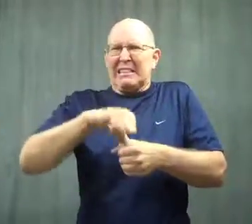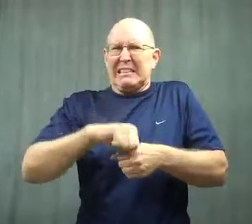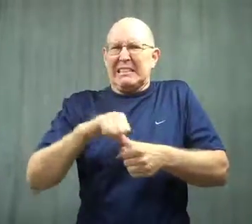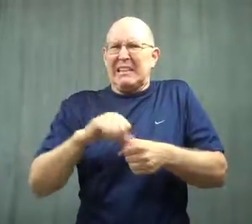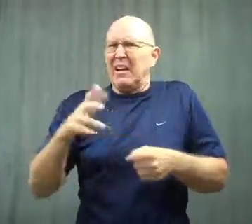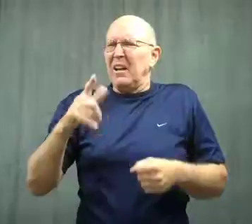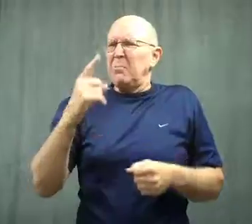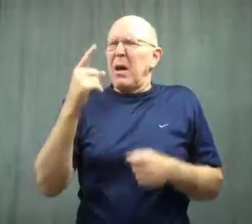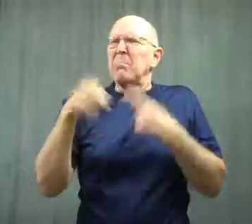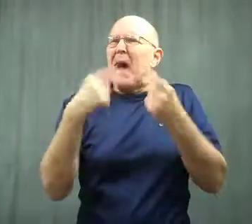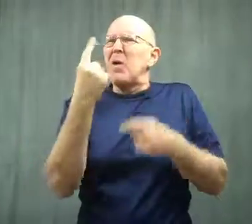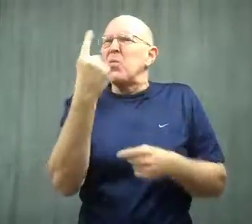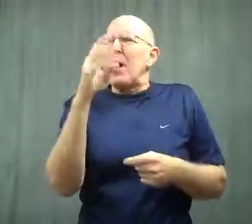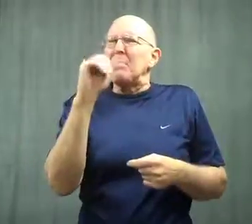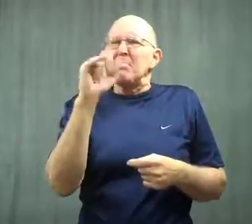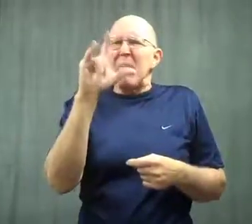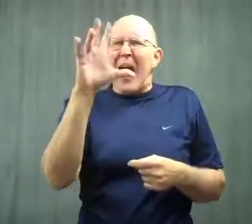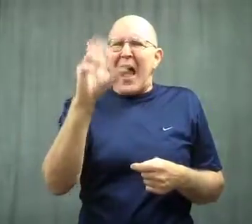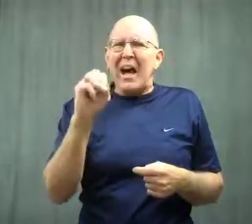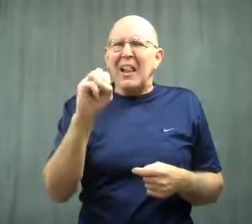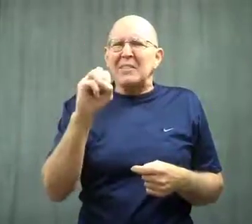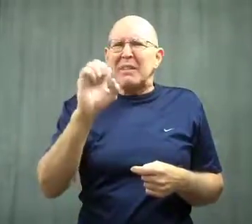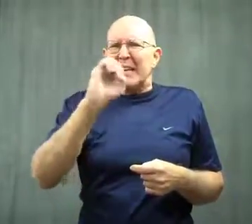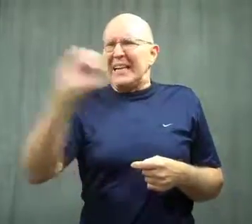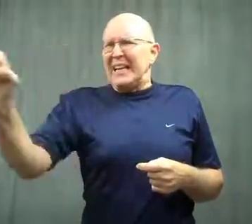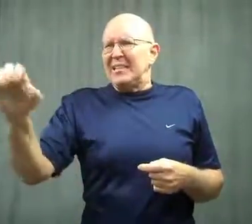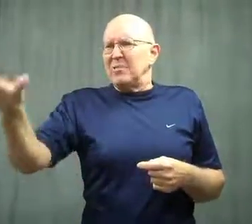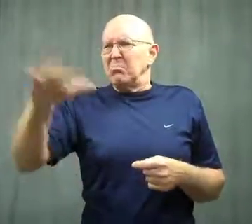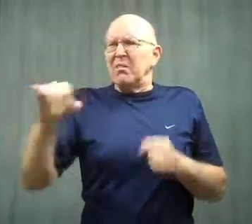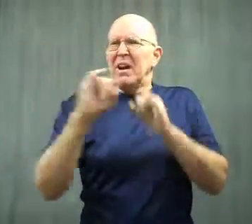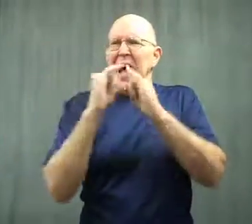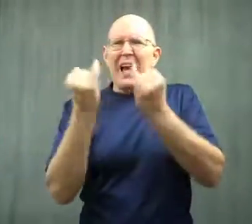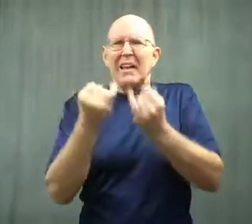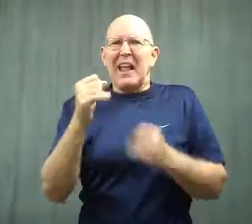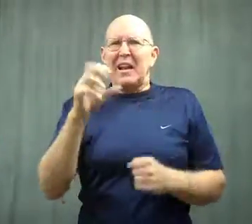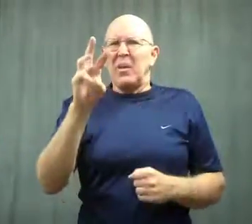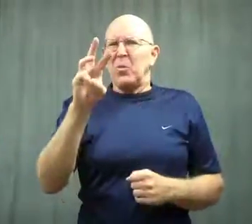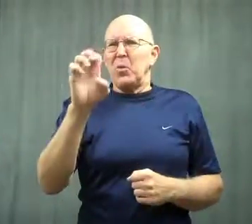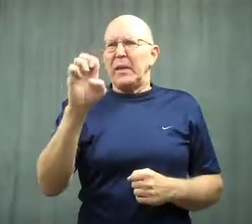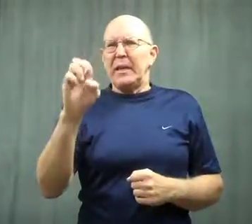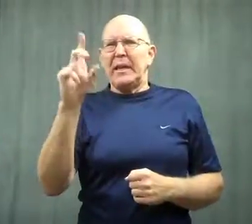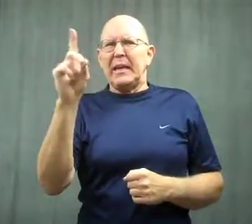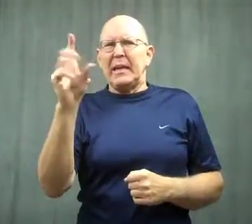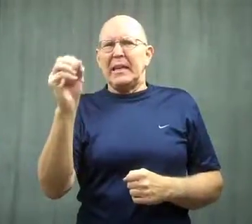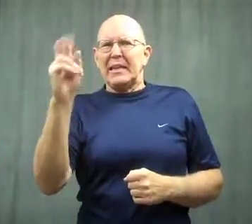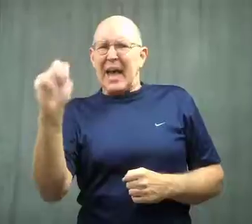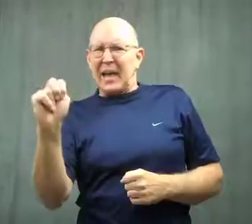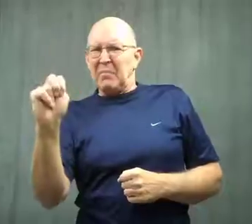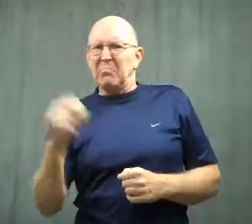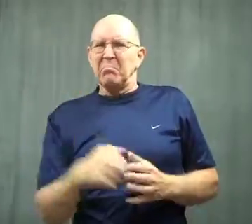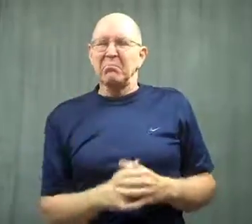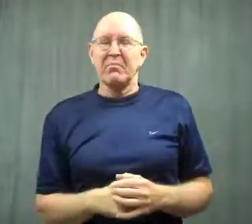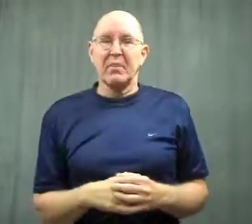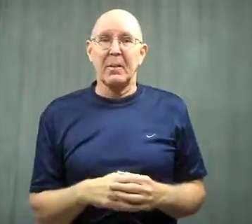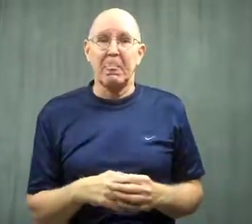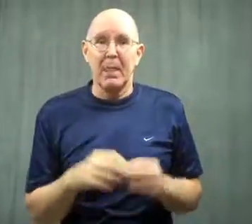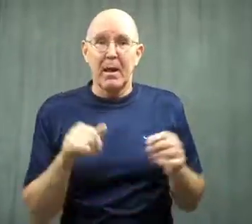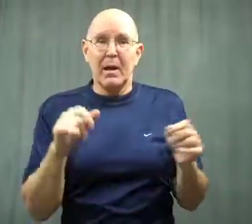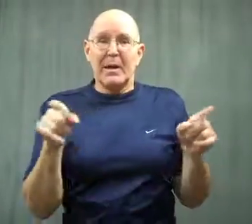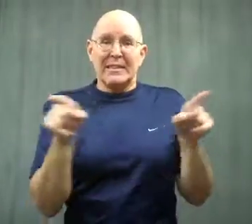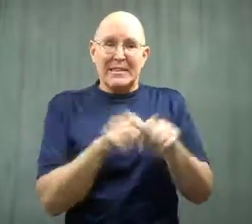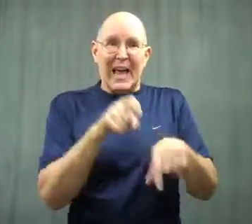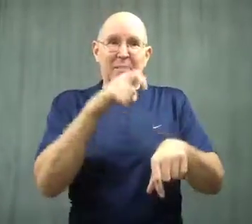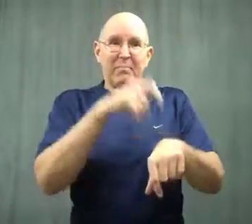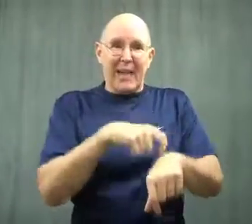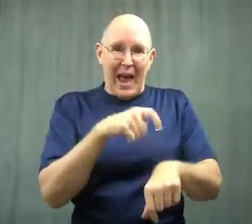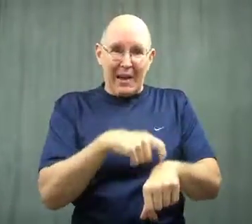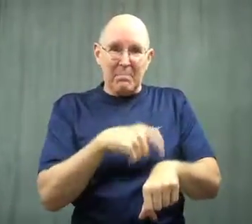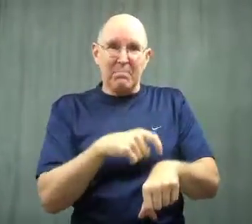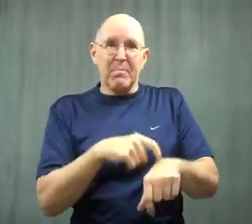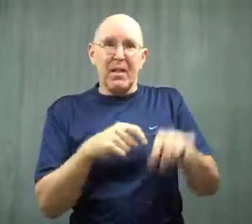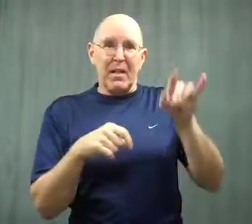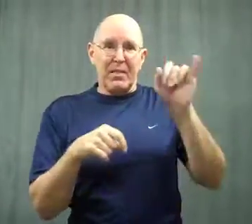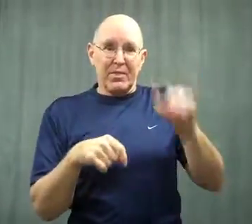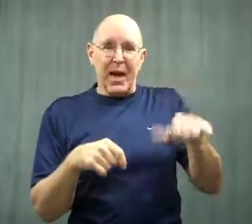He told them he was about a mile east of Weedon Island.